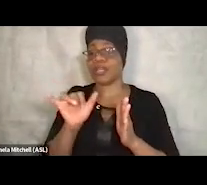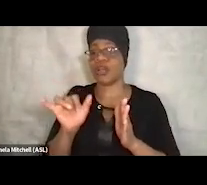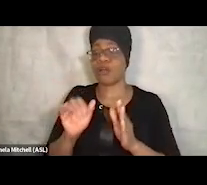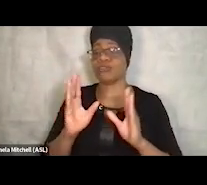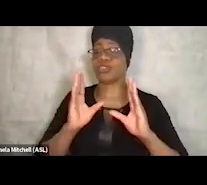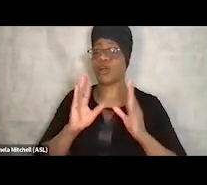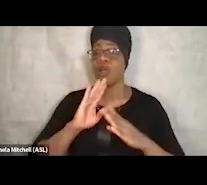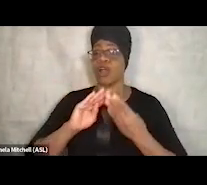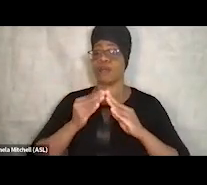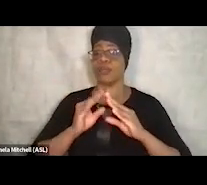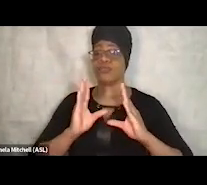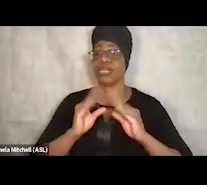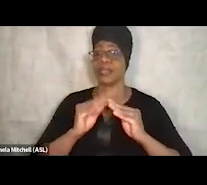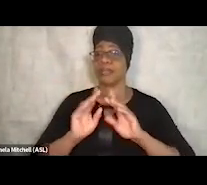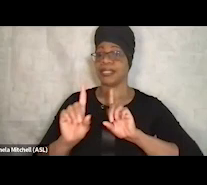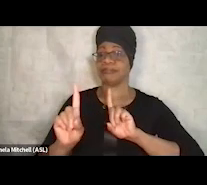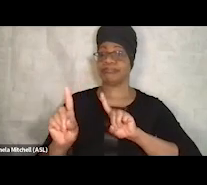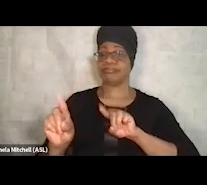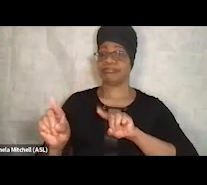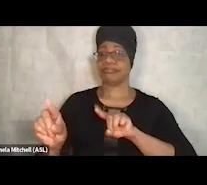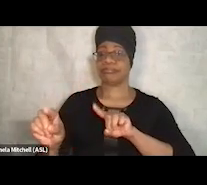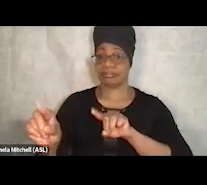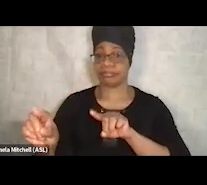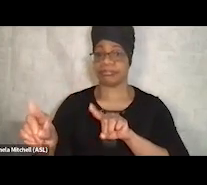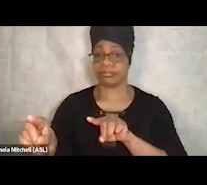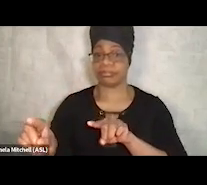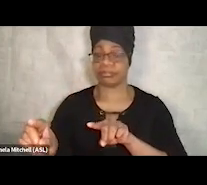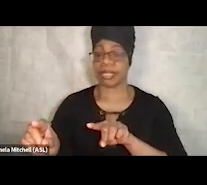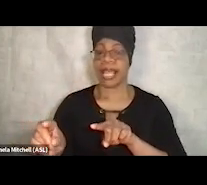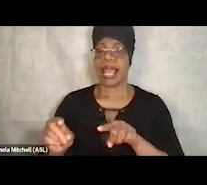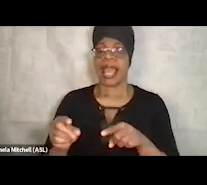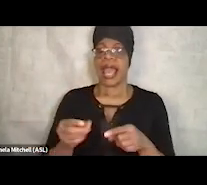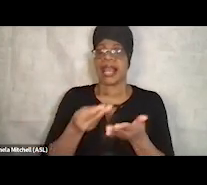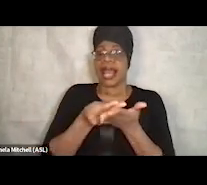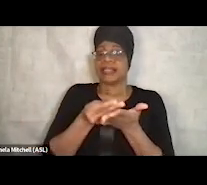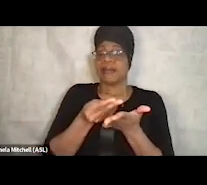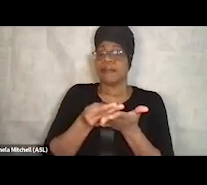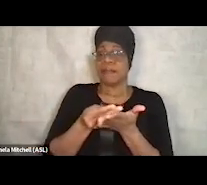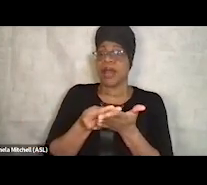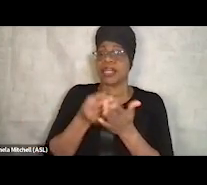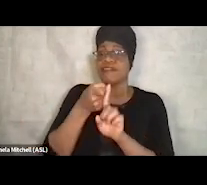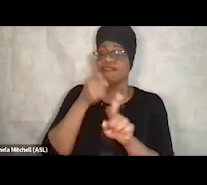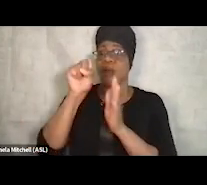And then the ARPA money, you know, was really coming down through the state over these last couple of years.